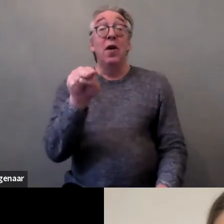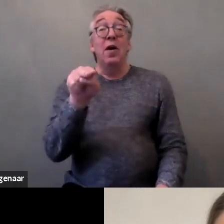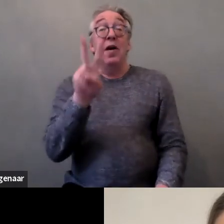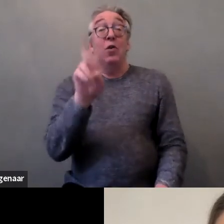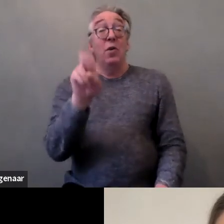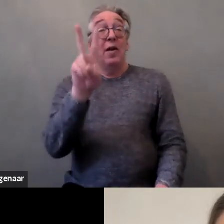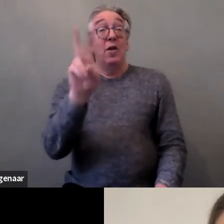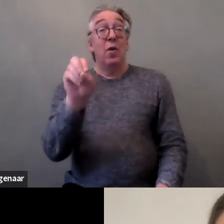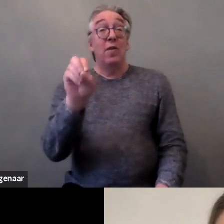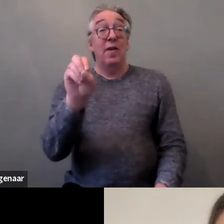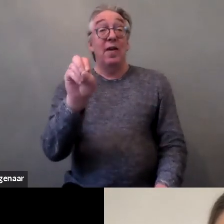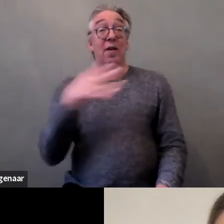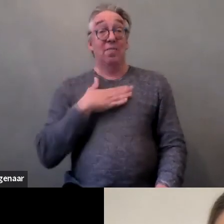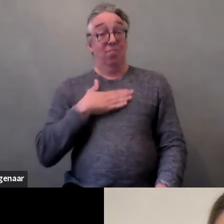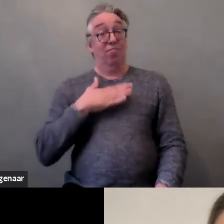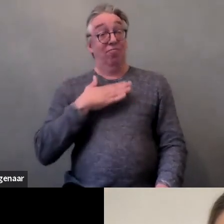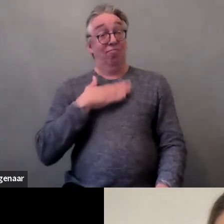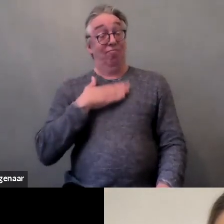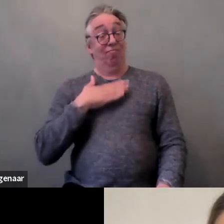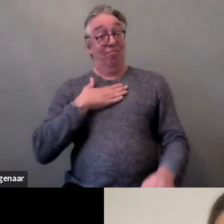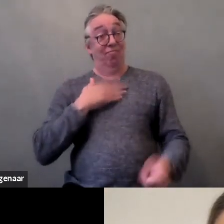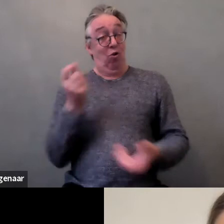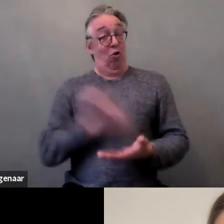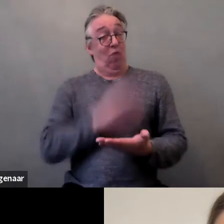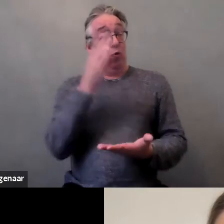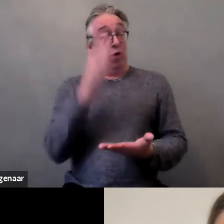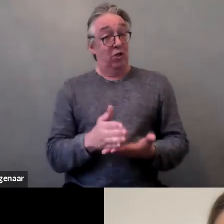an organization from Belgium, France and Germany